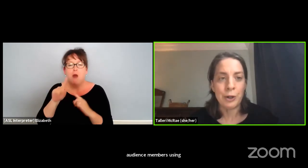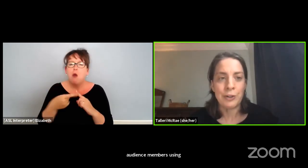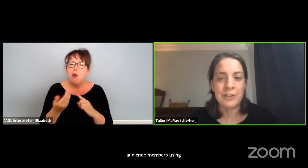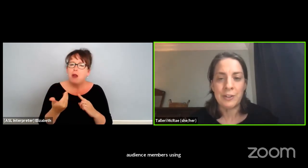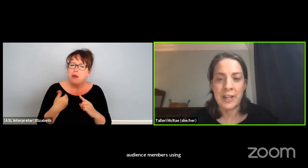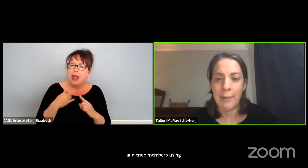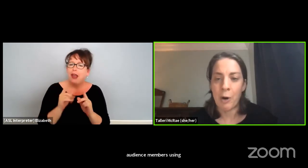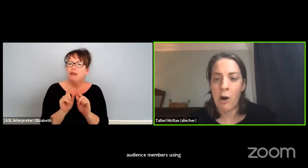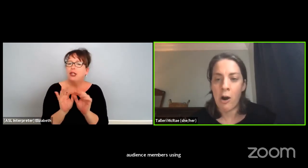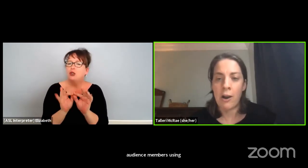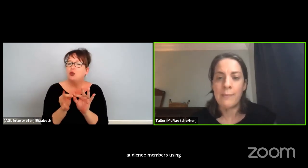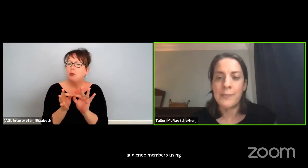turns their camera on.